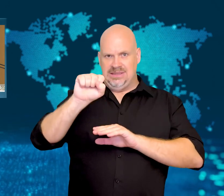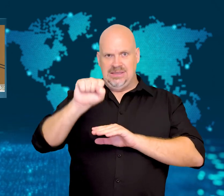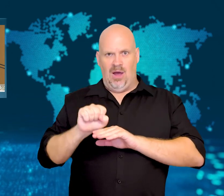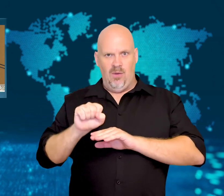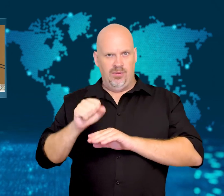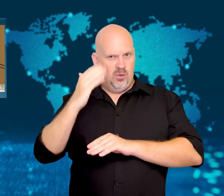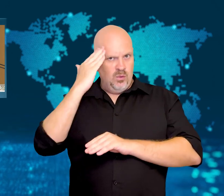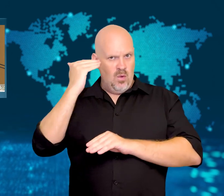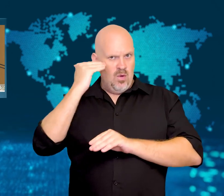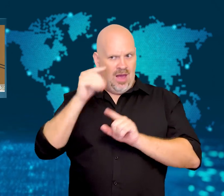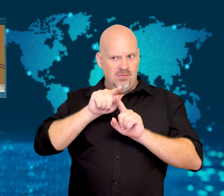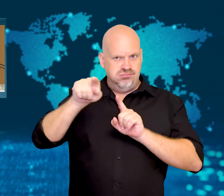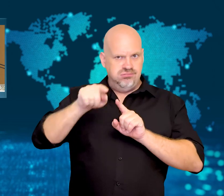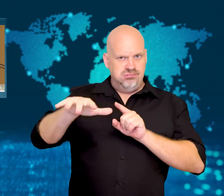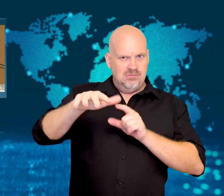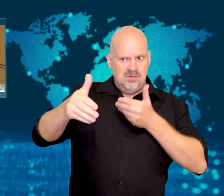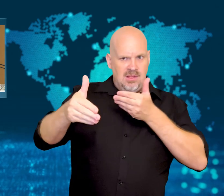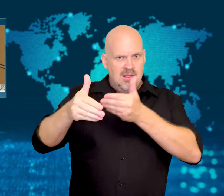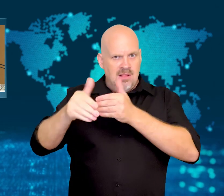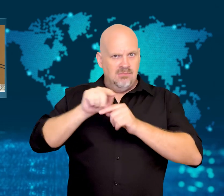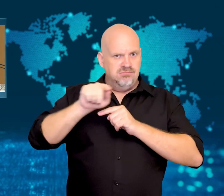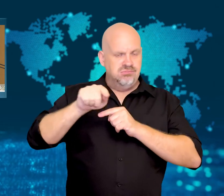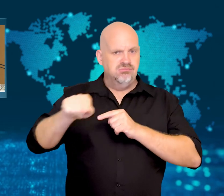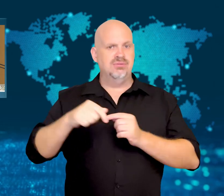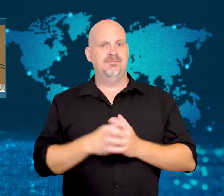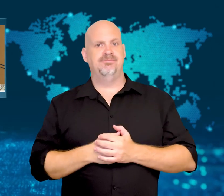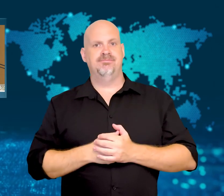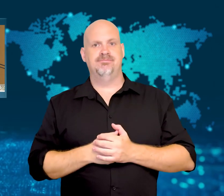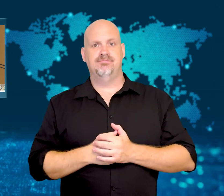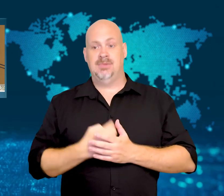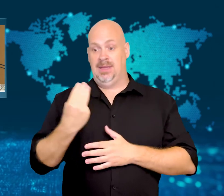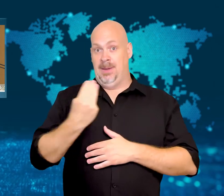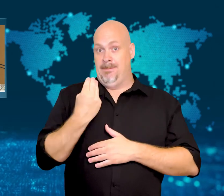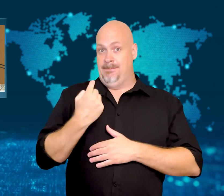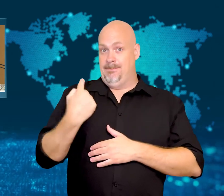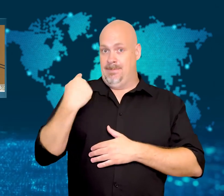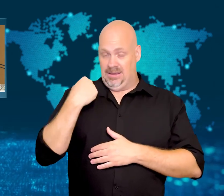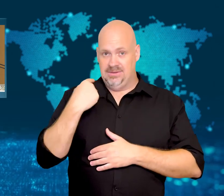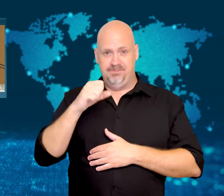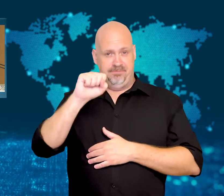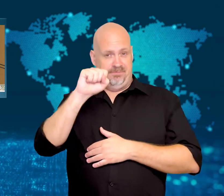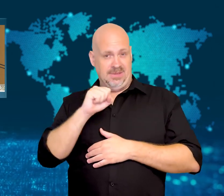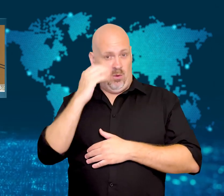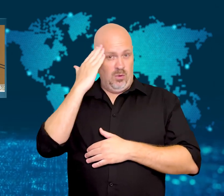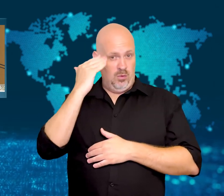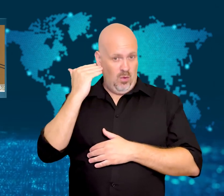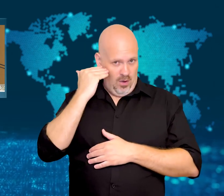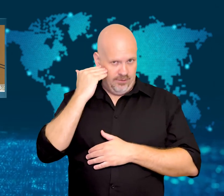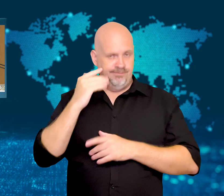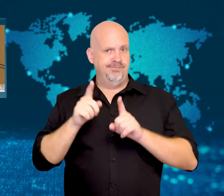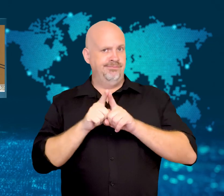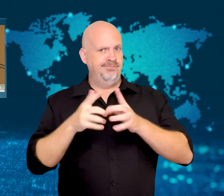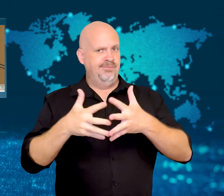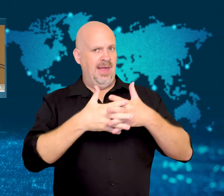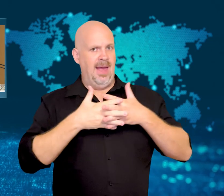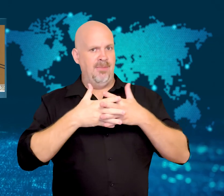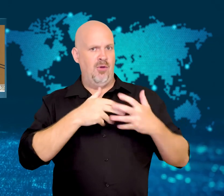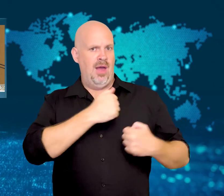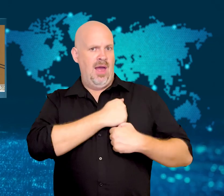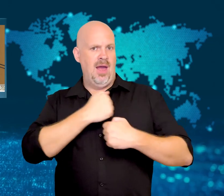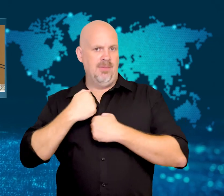On Monday, the South Korean and US militaries launched